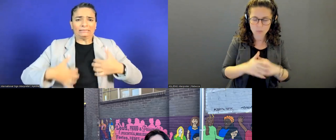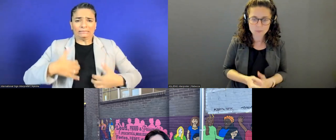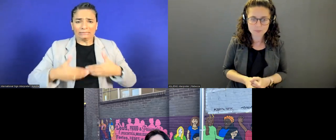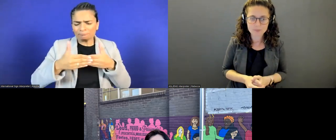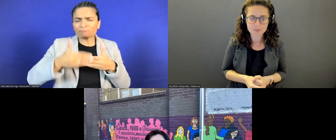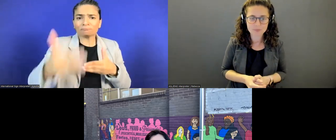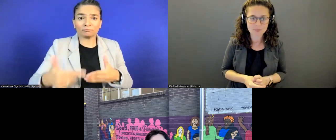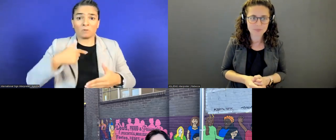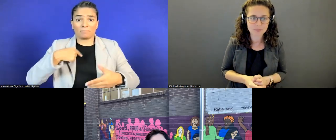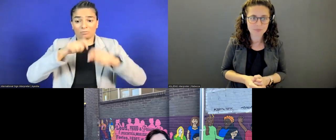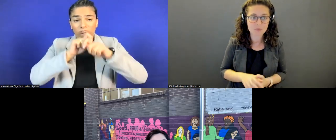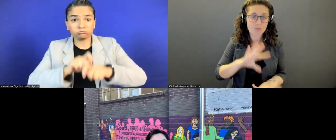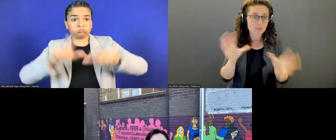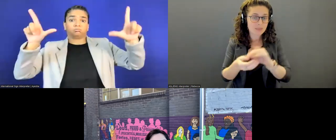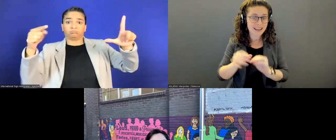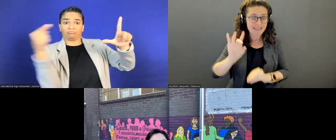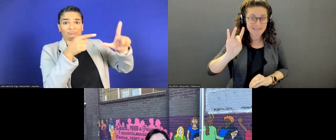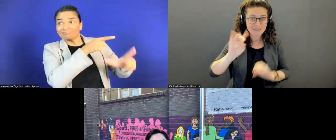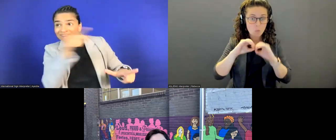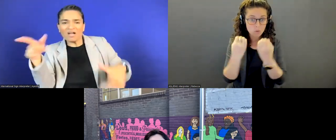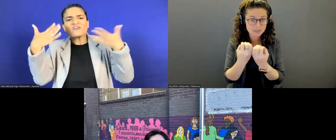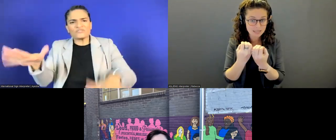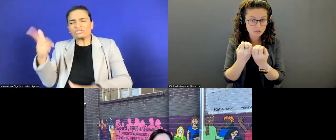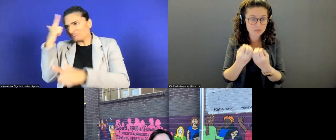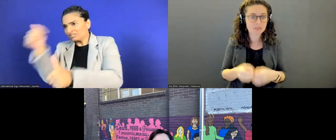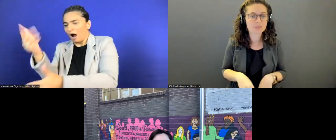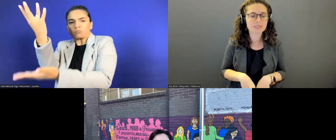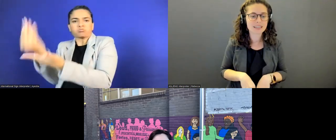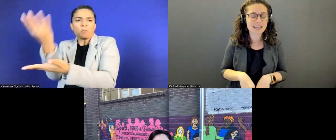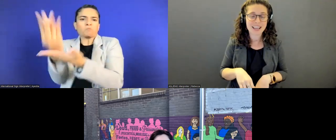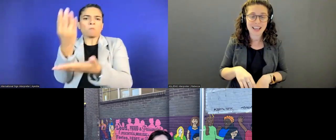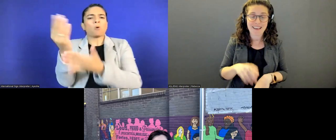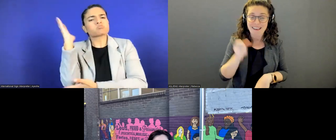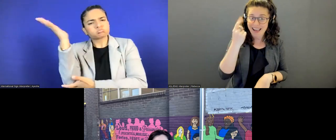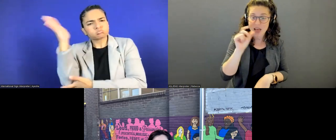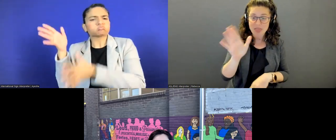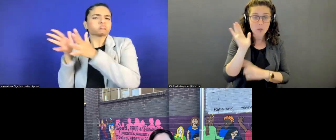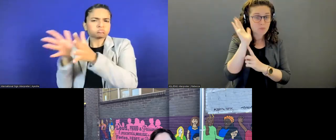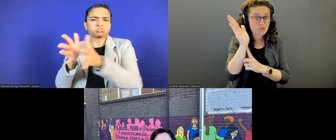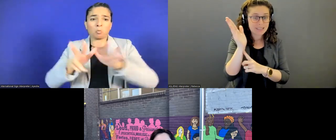There are eight, and each one has to present a lightning, 3-to-5-minute presentation.